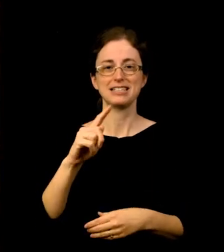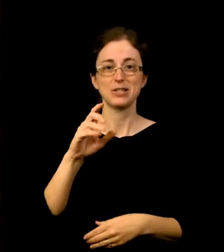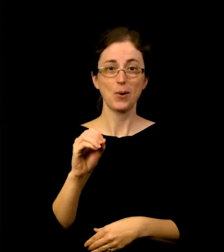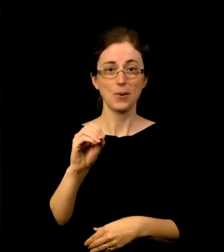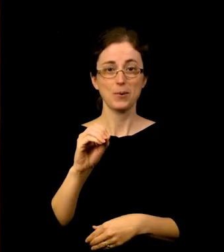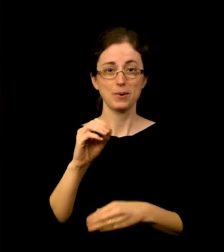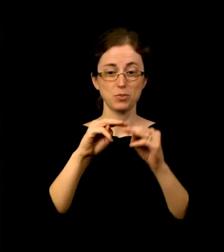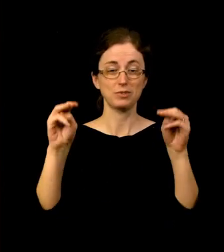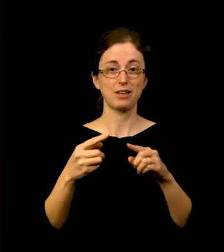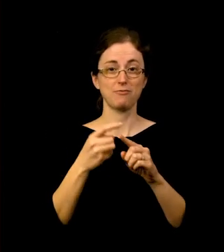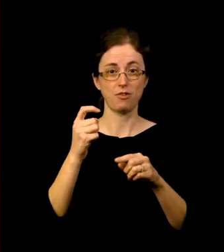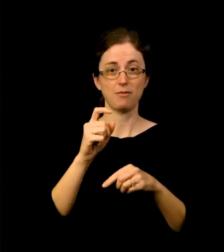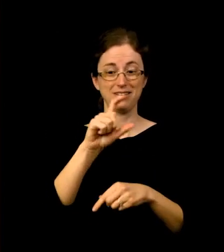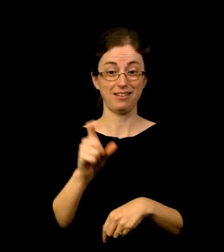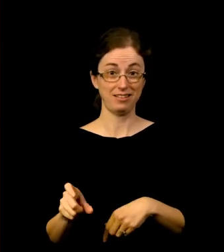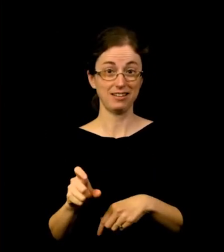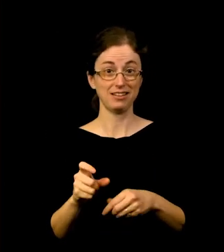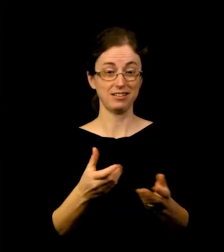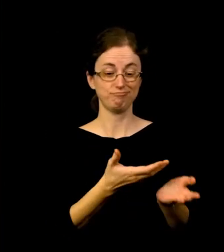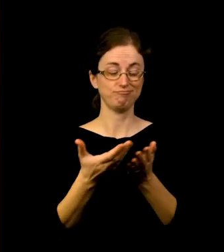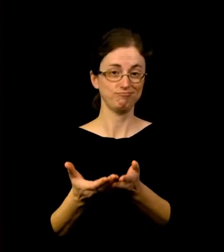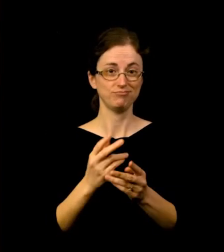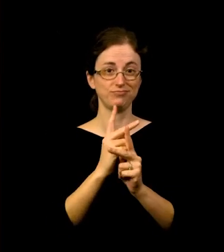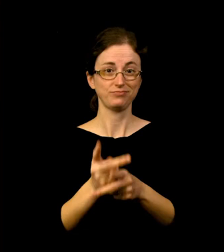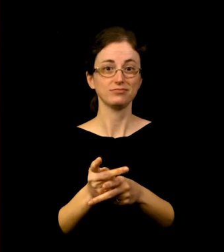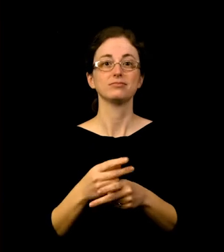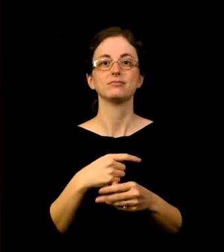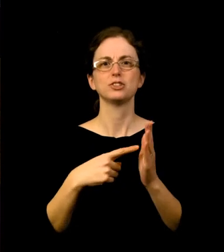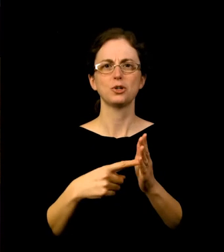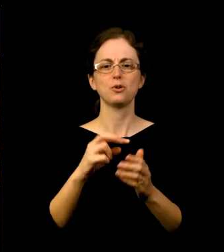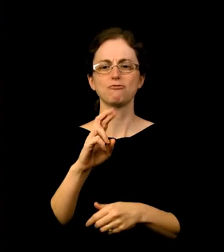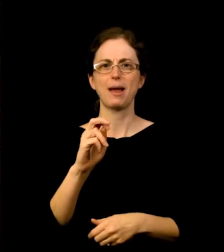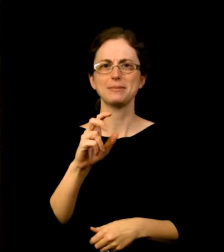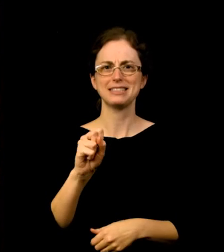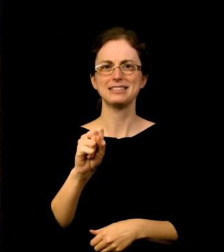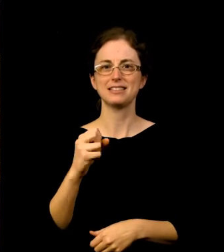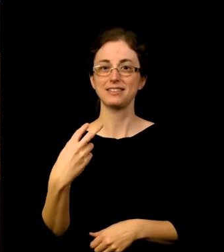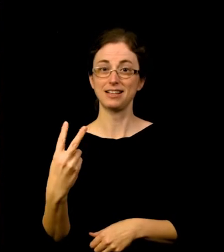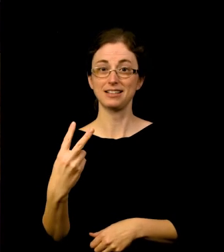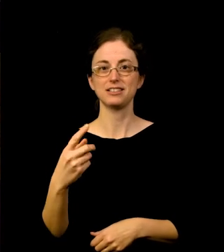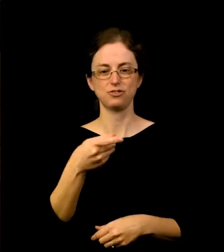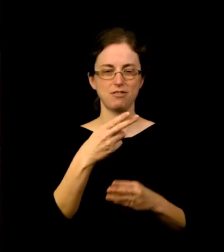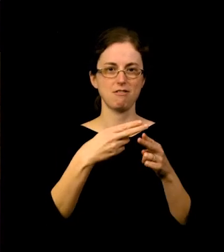The exhibition not only sheds light on the favored wife of Ramses II, who called her the one for whom the Sun shines,